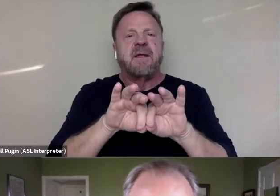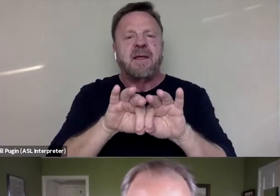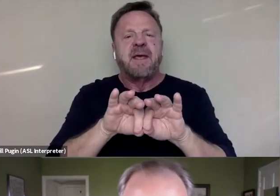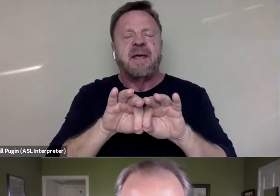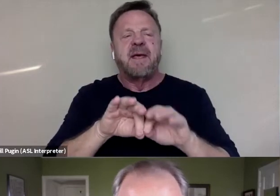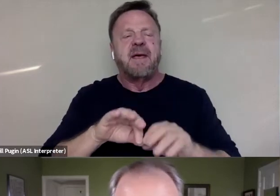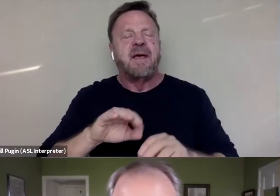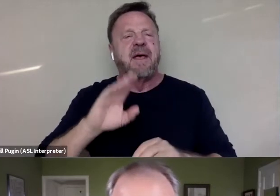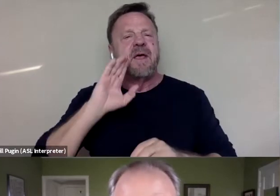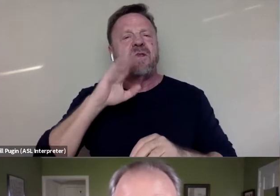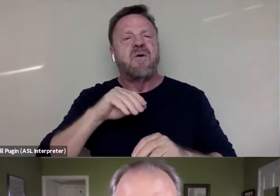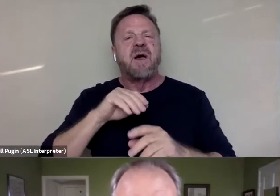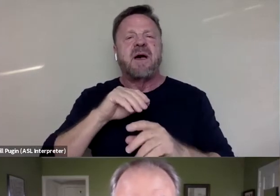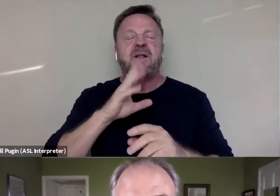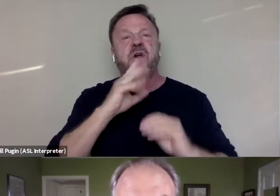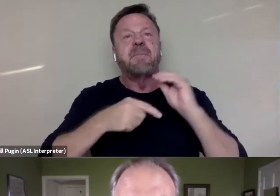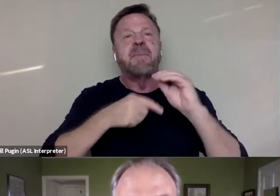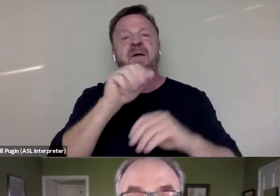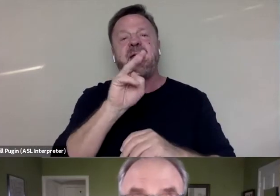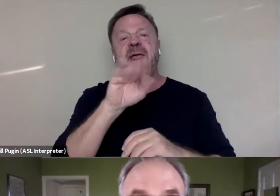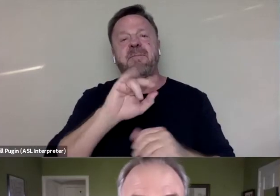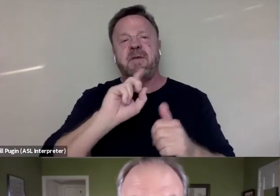I'll speak to Amy first. Amy, it's a challenge.